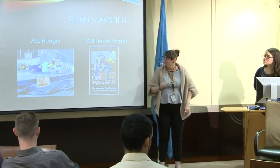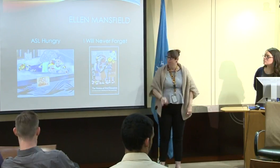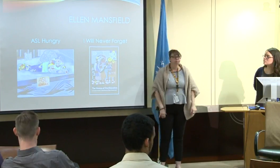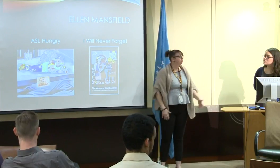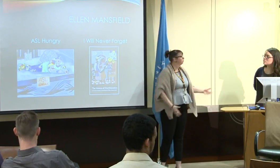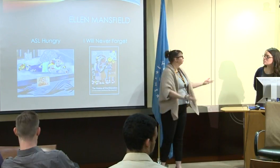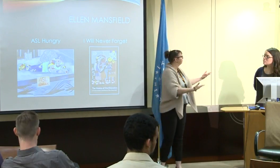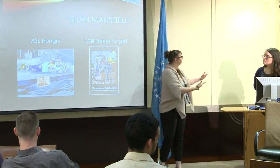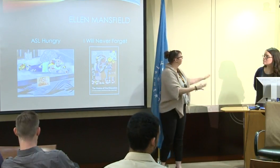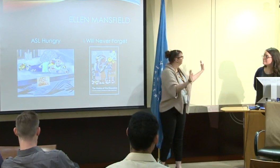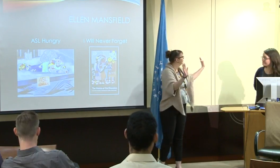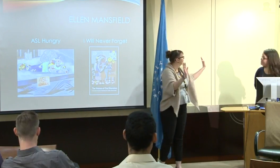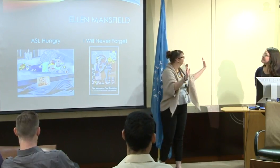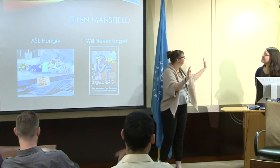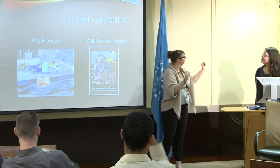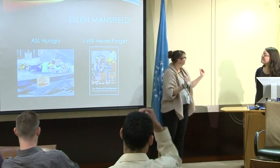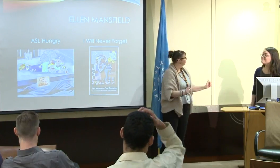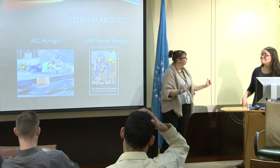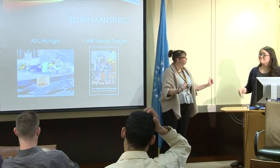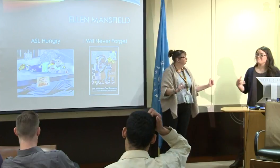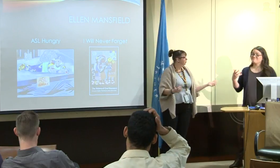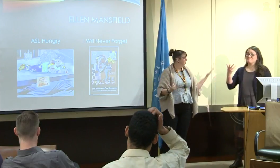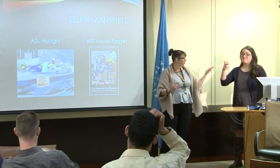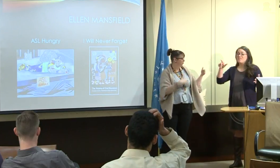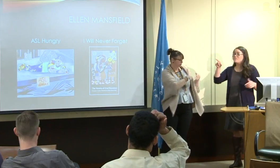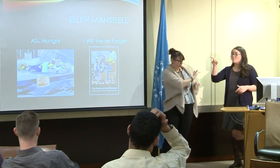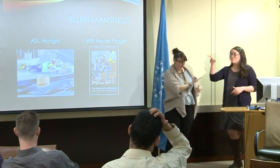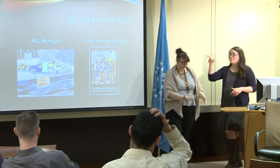they used American Sign Language in deaf education.